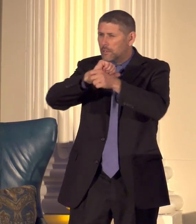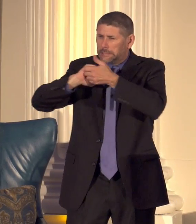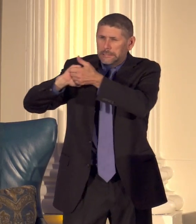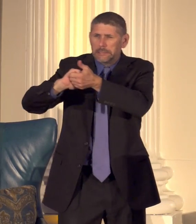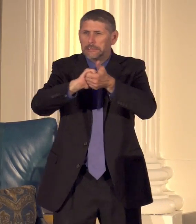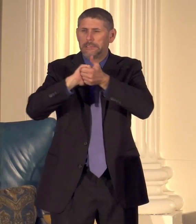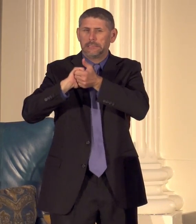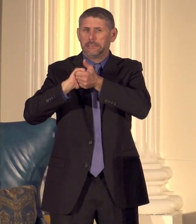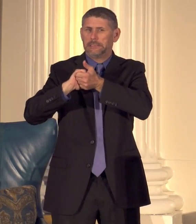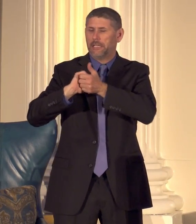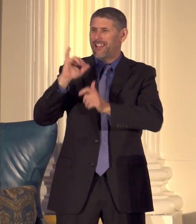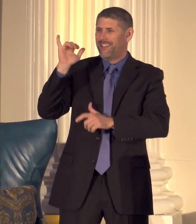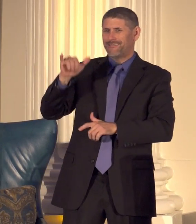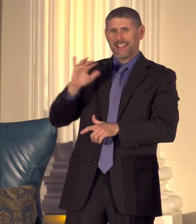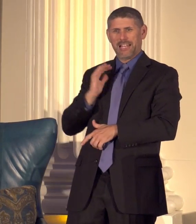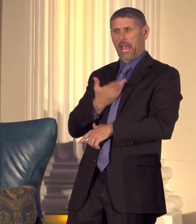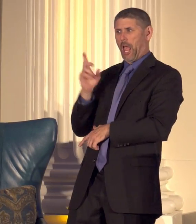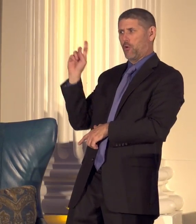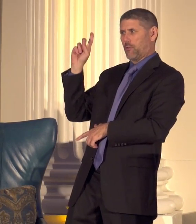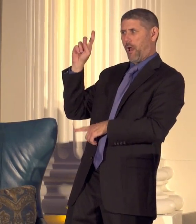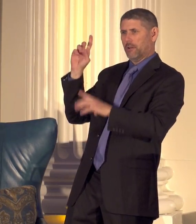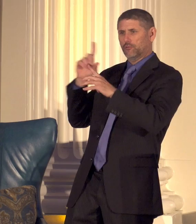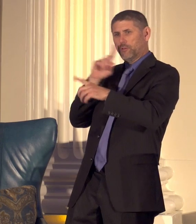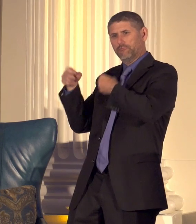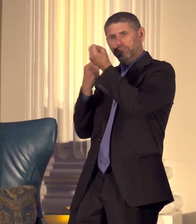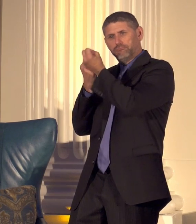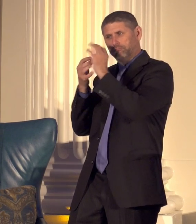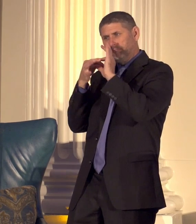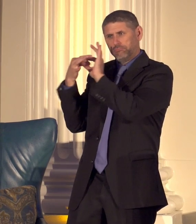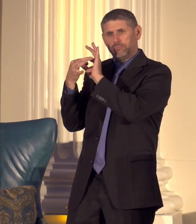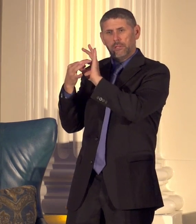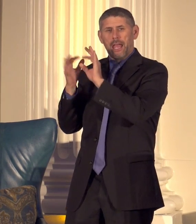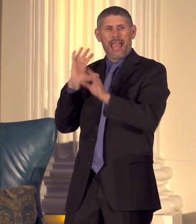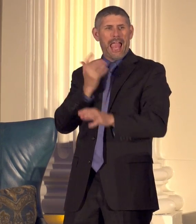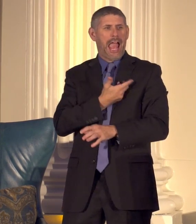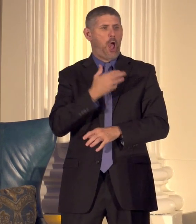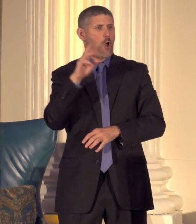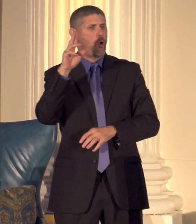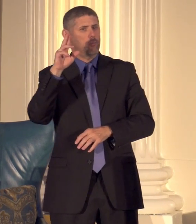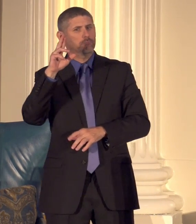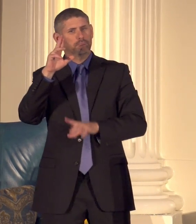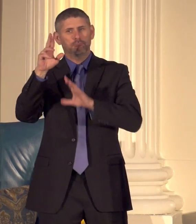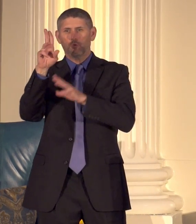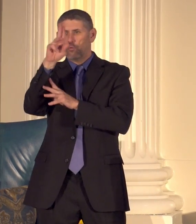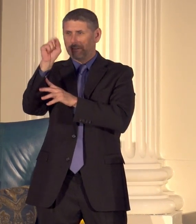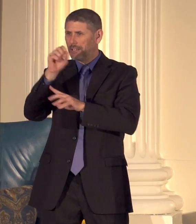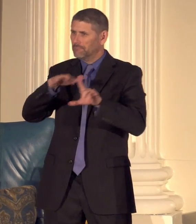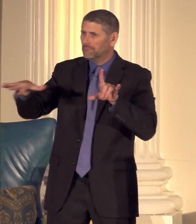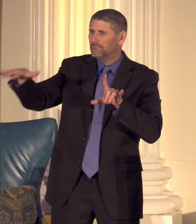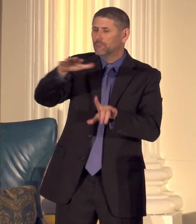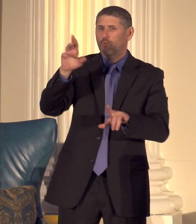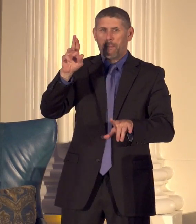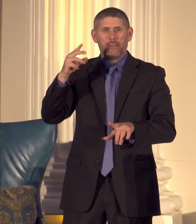glue of our democracy the glue of our republic it is the spirit that made our